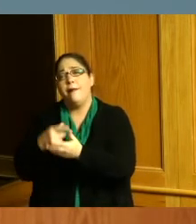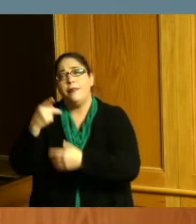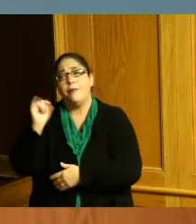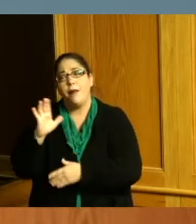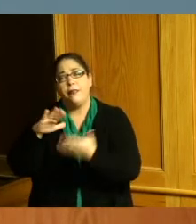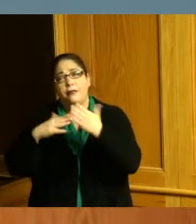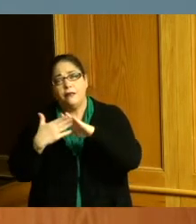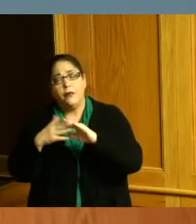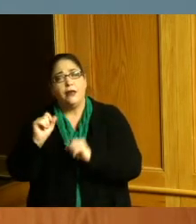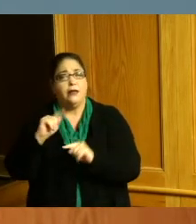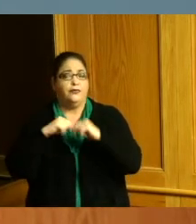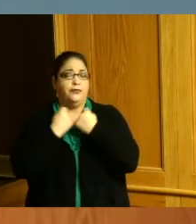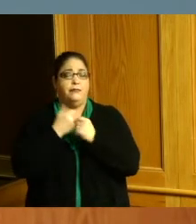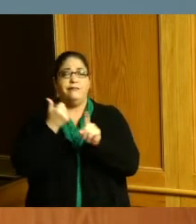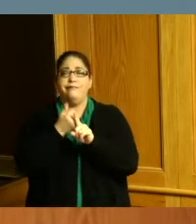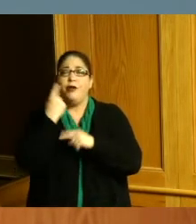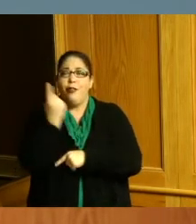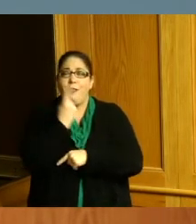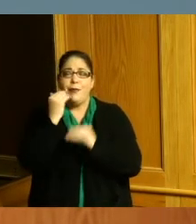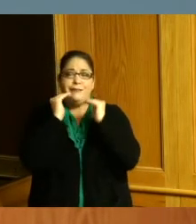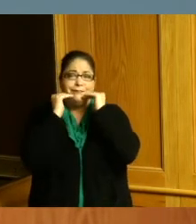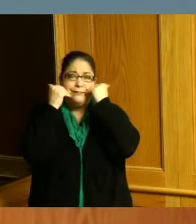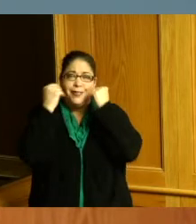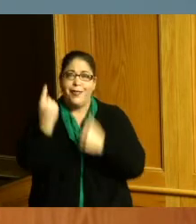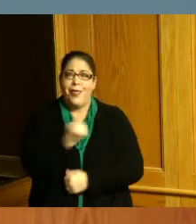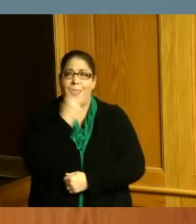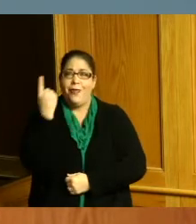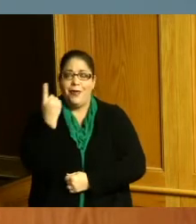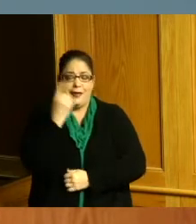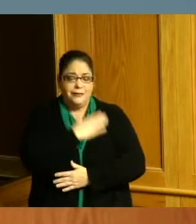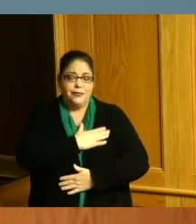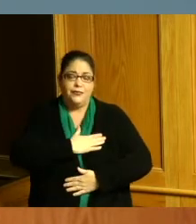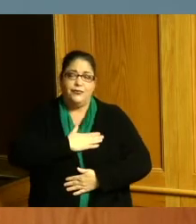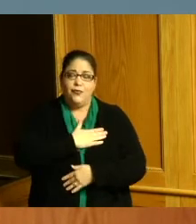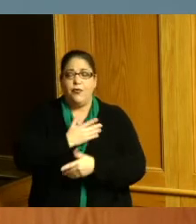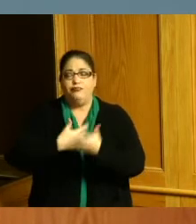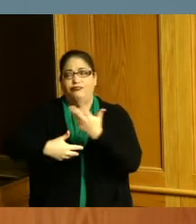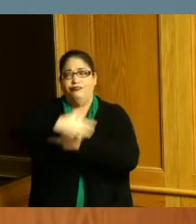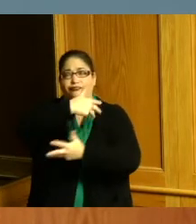always has a smile on her face and is enjoyed by her co-workers and everyone who walks through